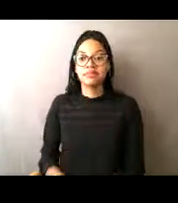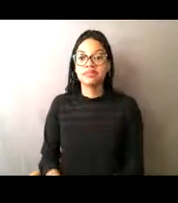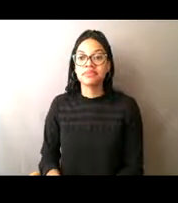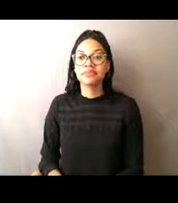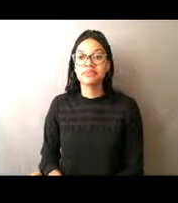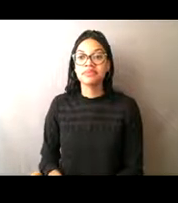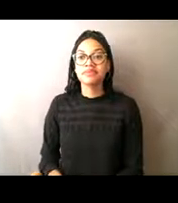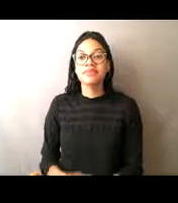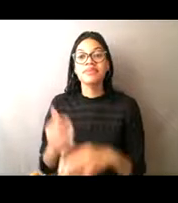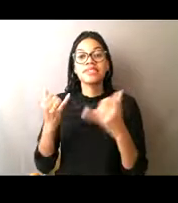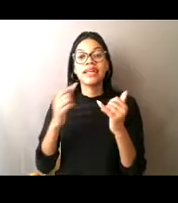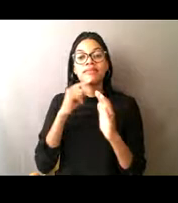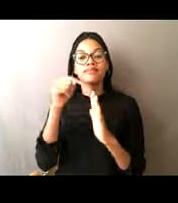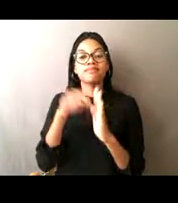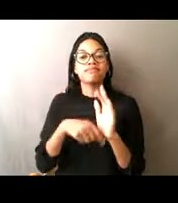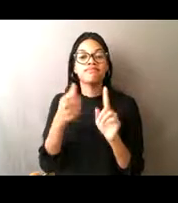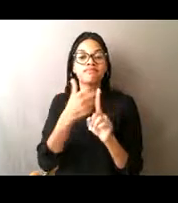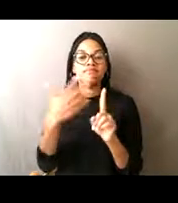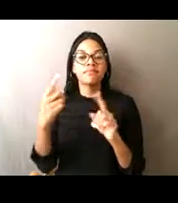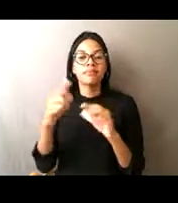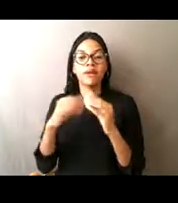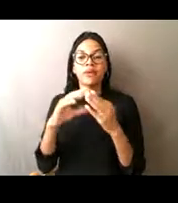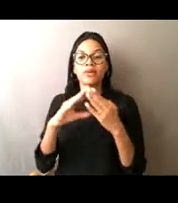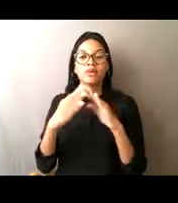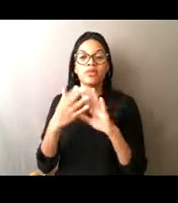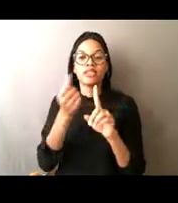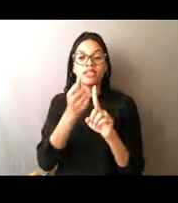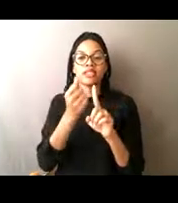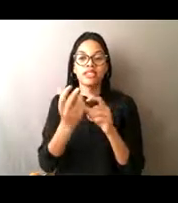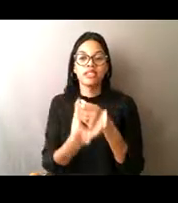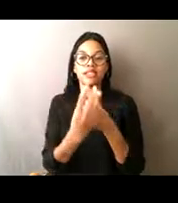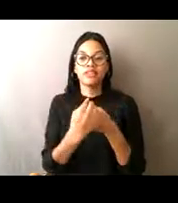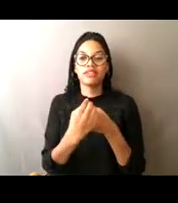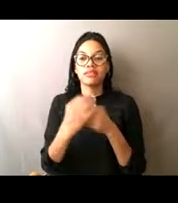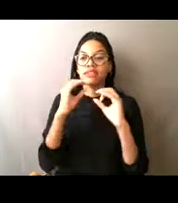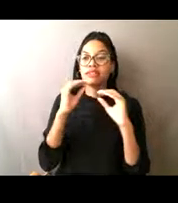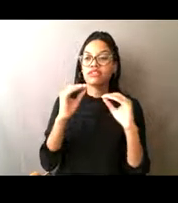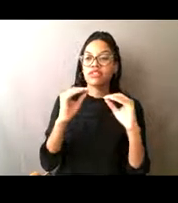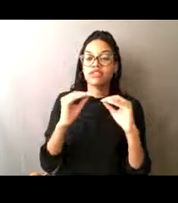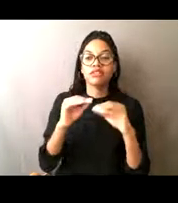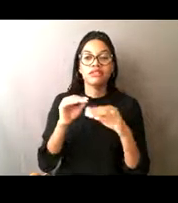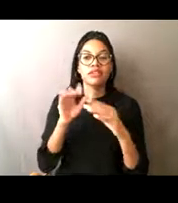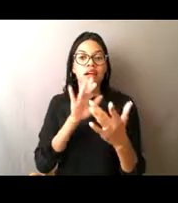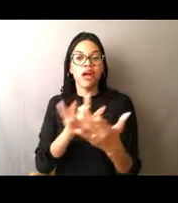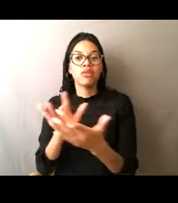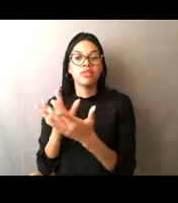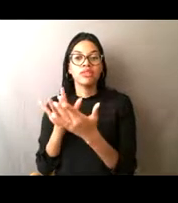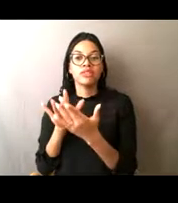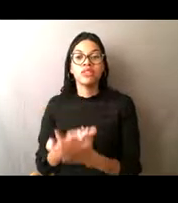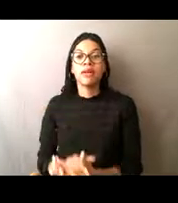about community engagement, education, and outreach. All right, so as Amy mentioned,